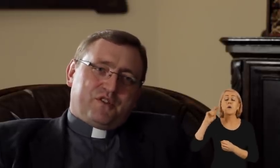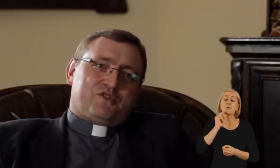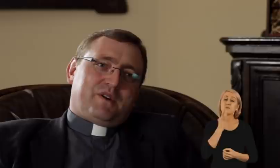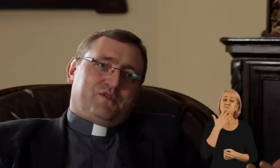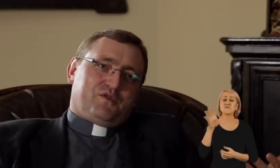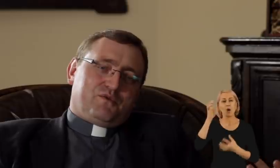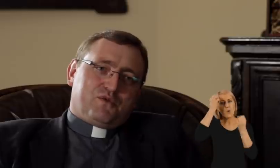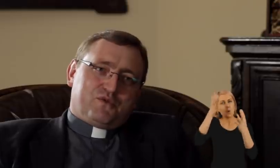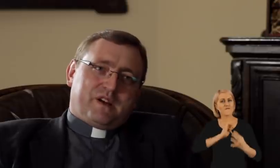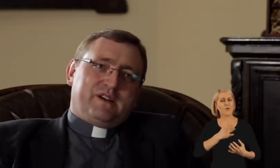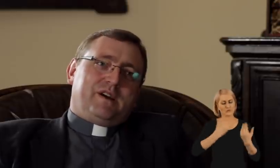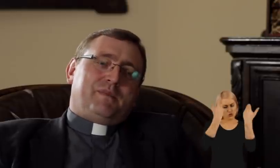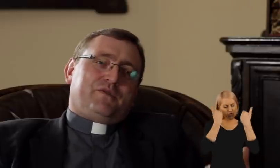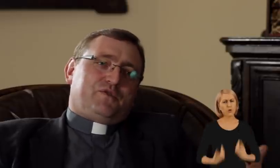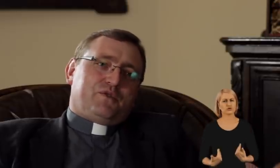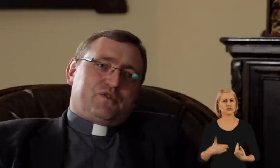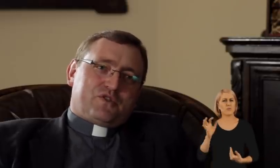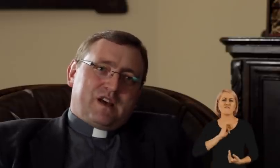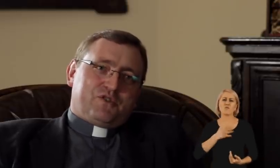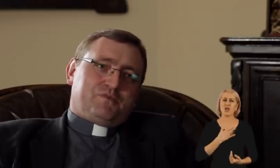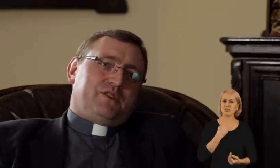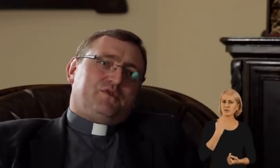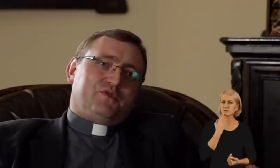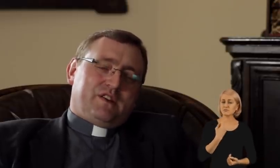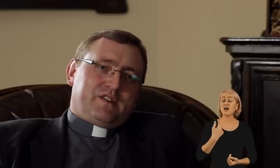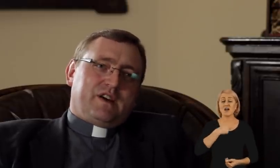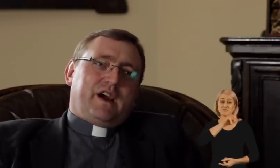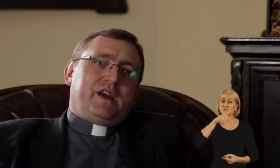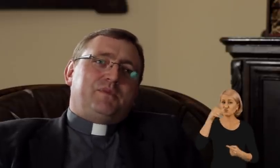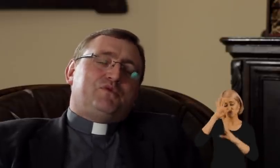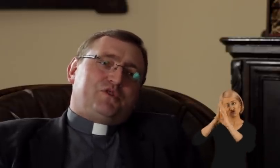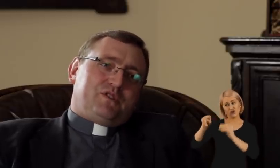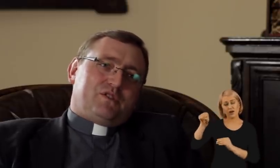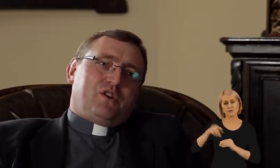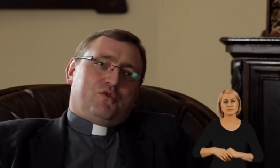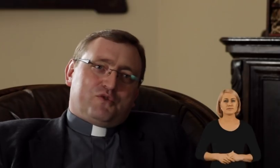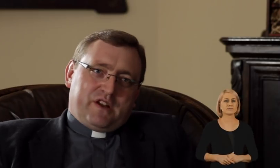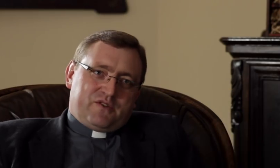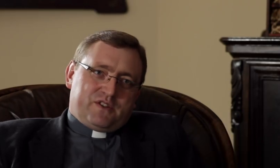They say they have their own culture, their own identity, their own language and we have to accept that.